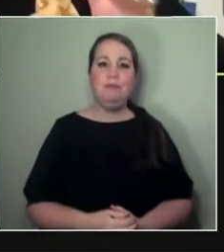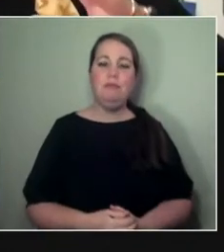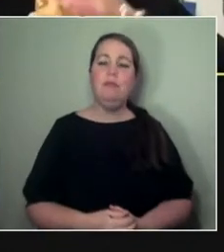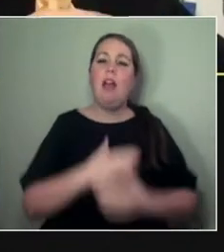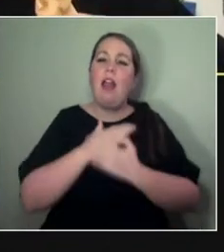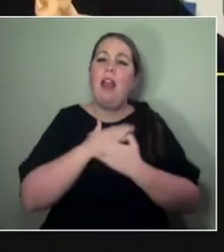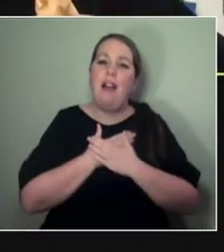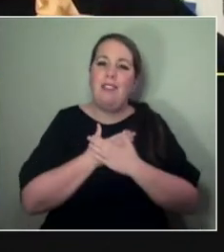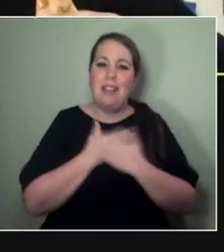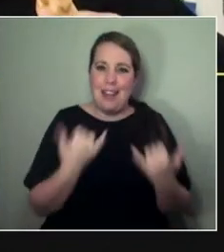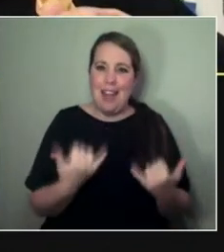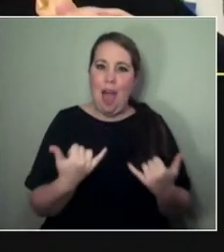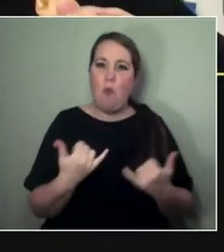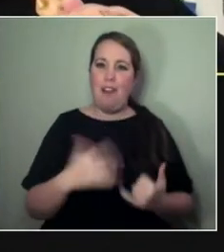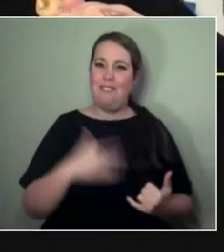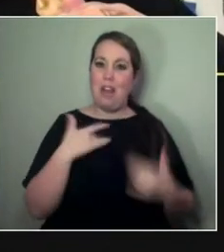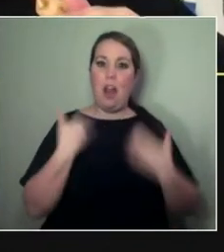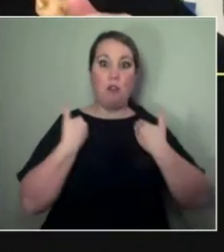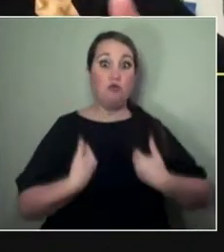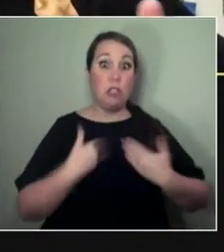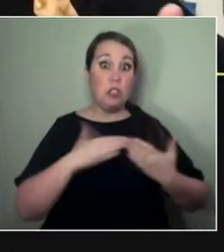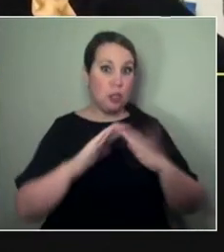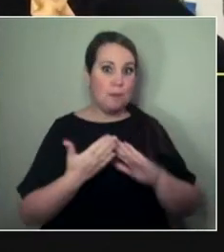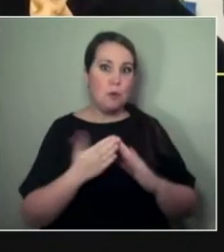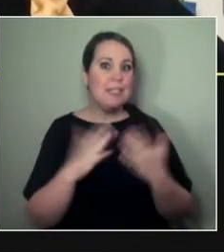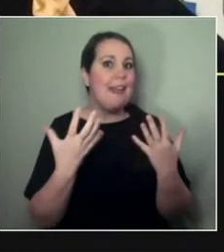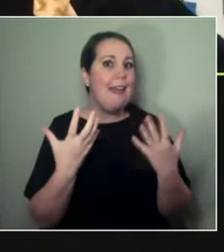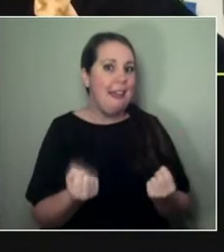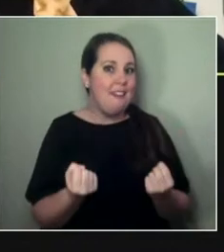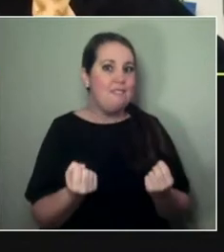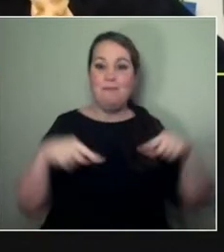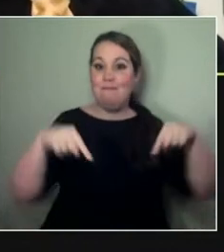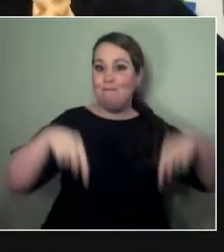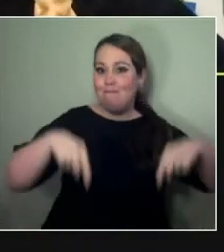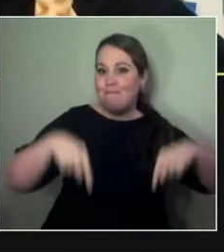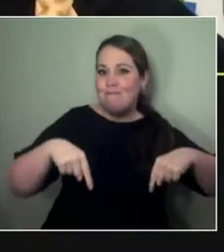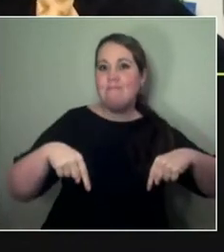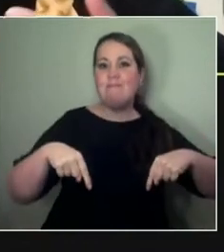I feel like we are... You know, the community here and the artists that are based here